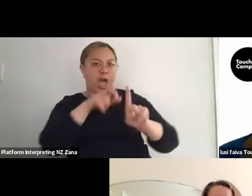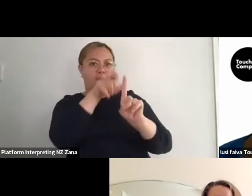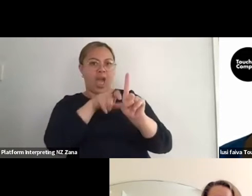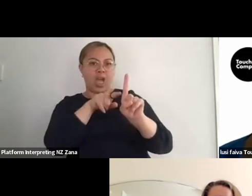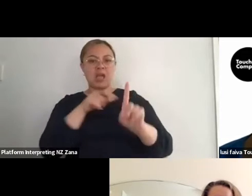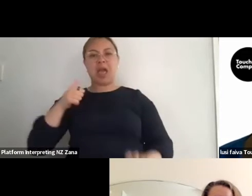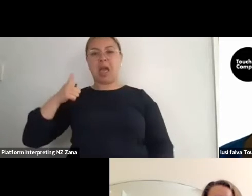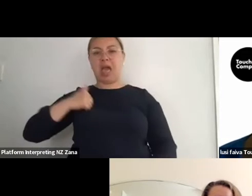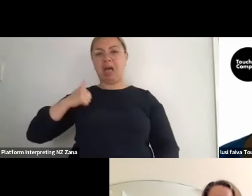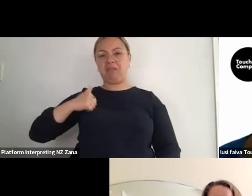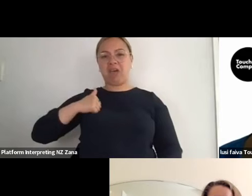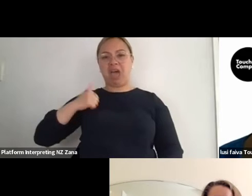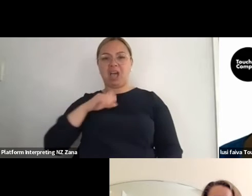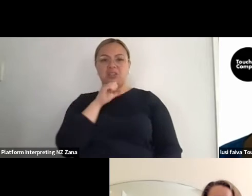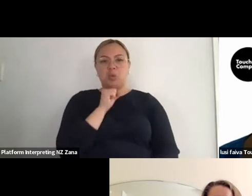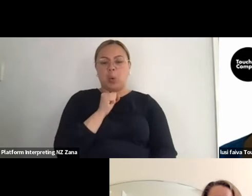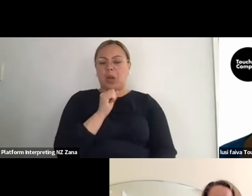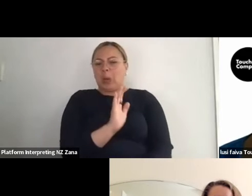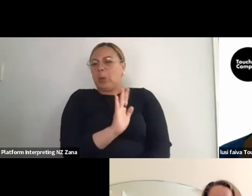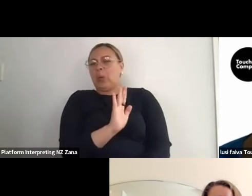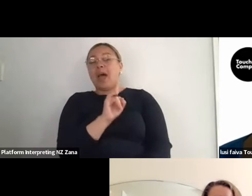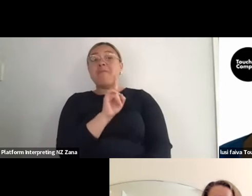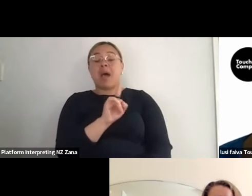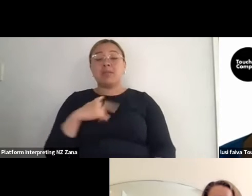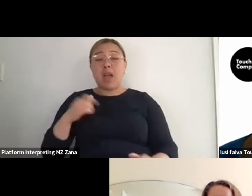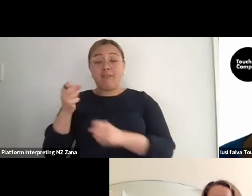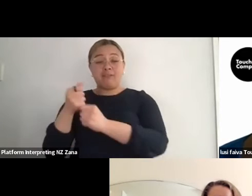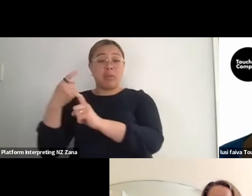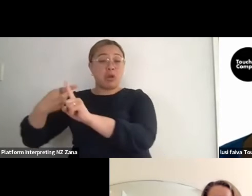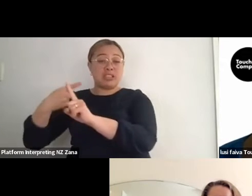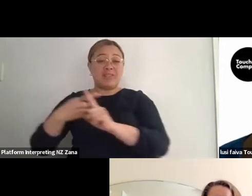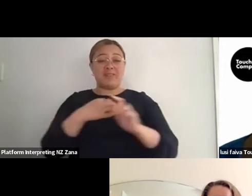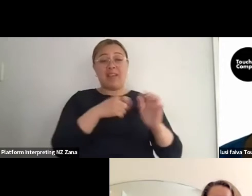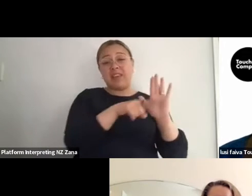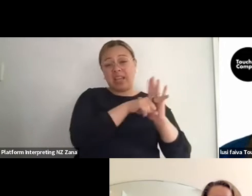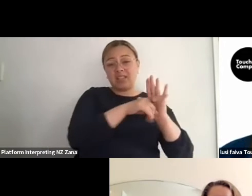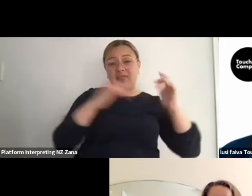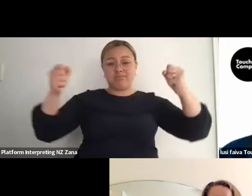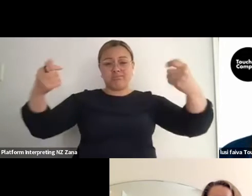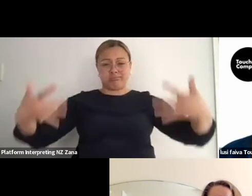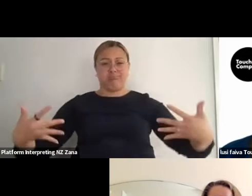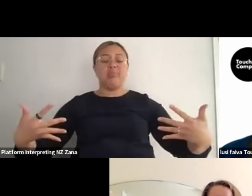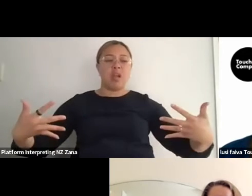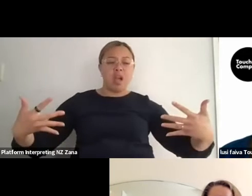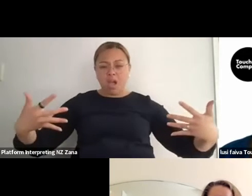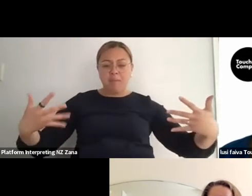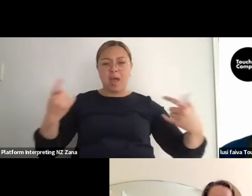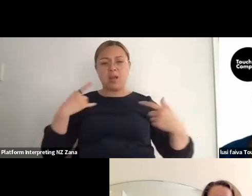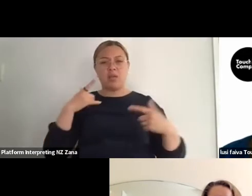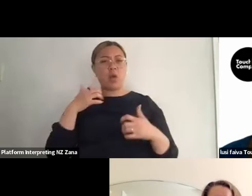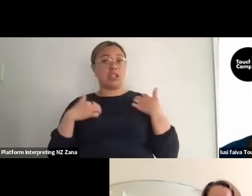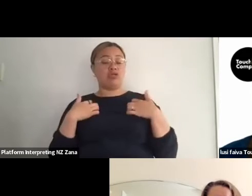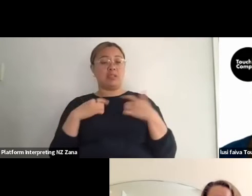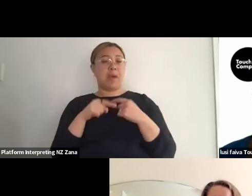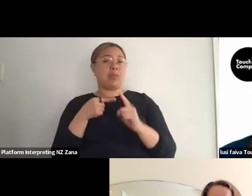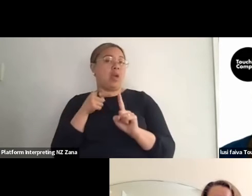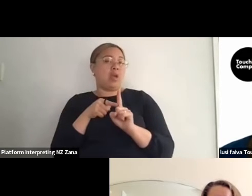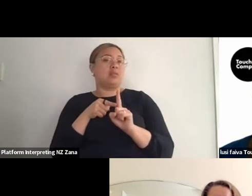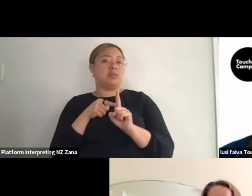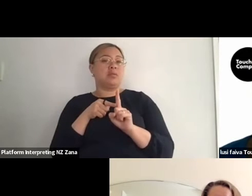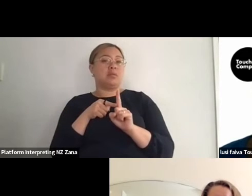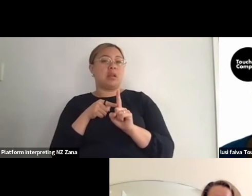know. But what I was interested in is like, what it is to engage with that sort of, that symbol or